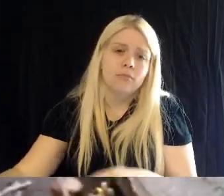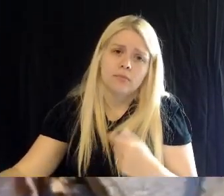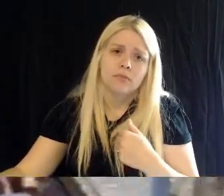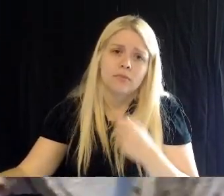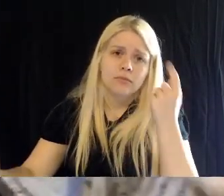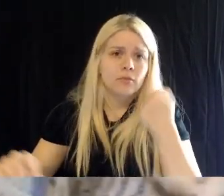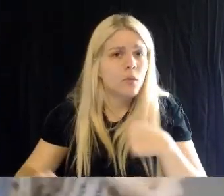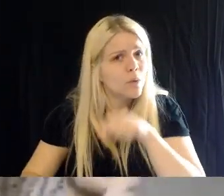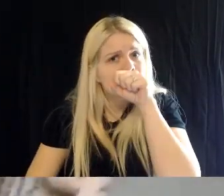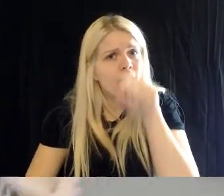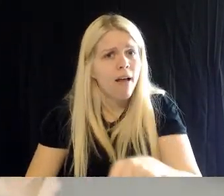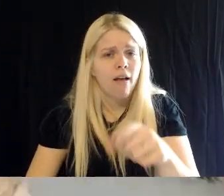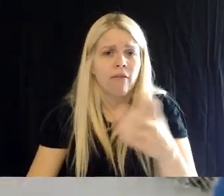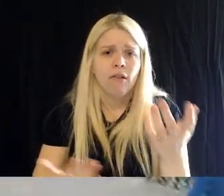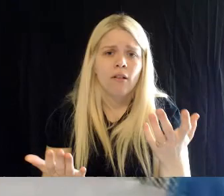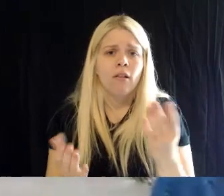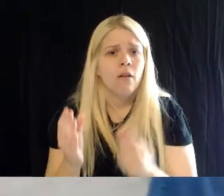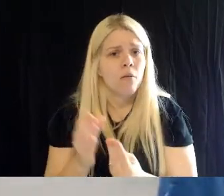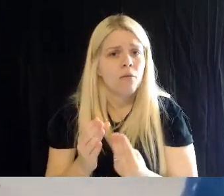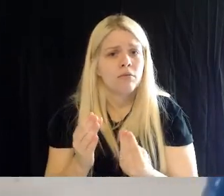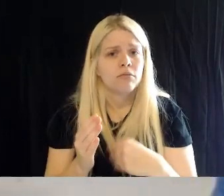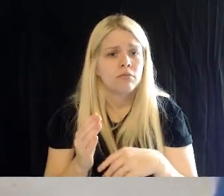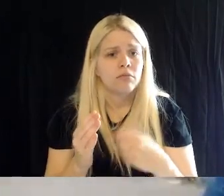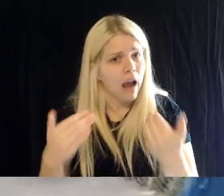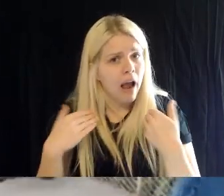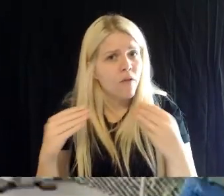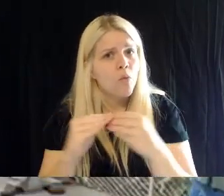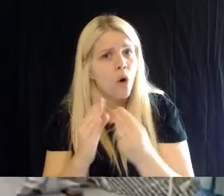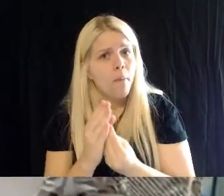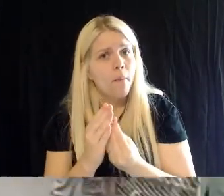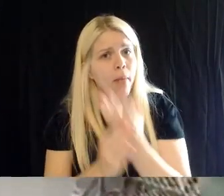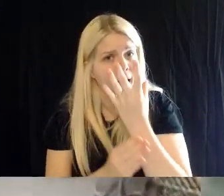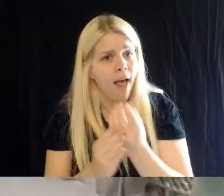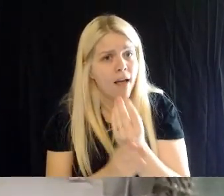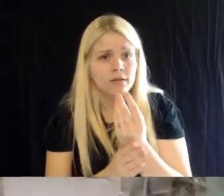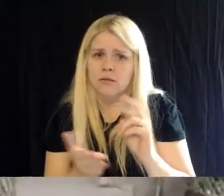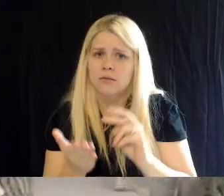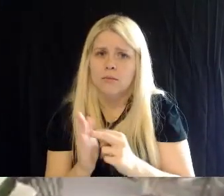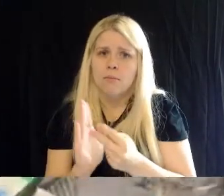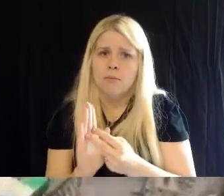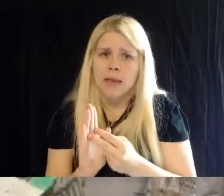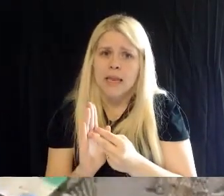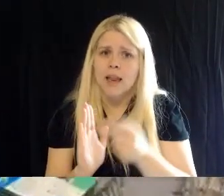plants that we have in here, the more natural behaviors we can observe.